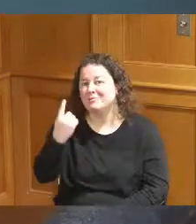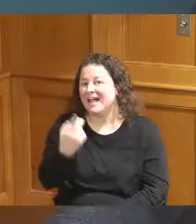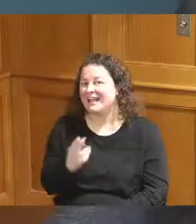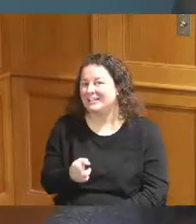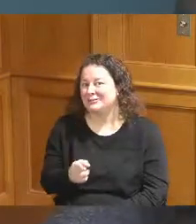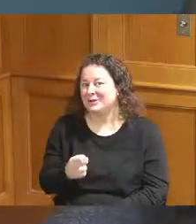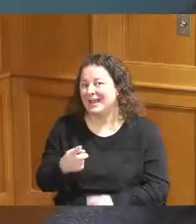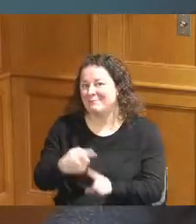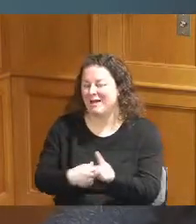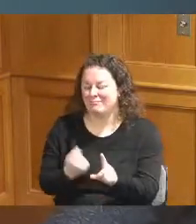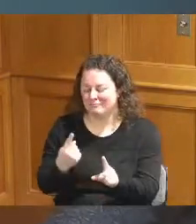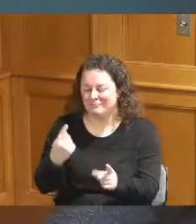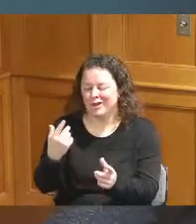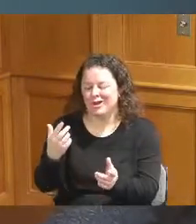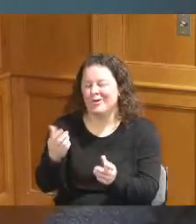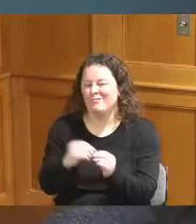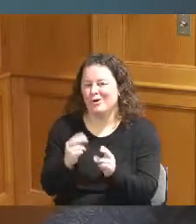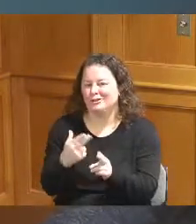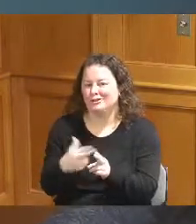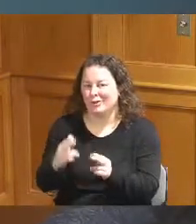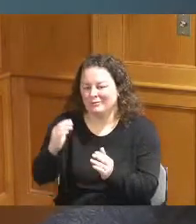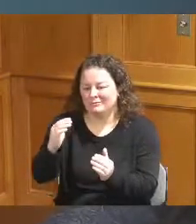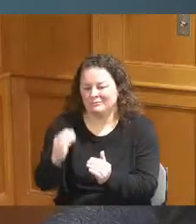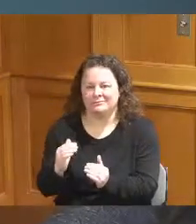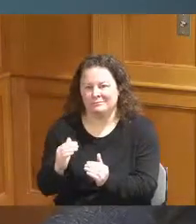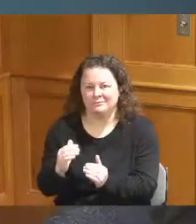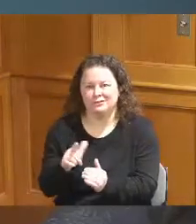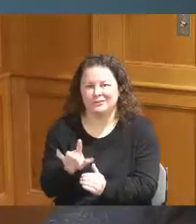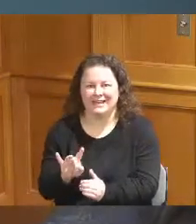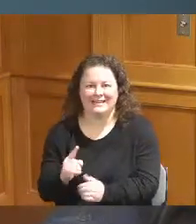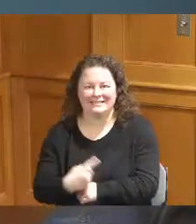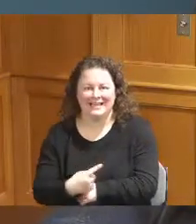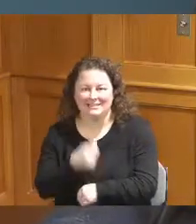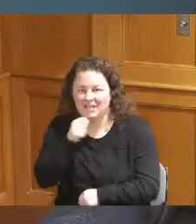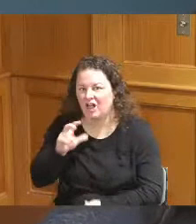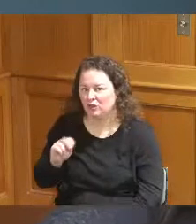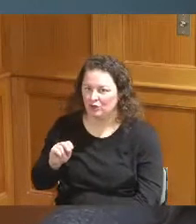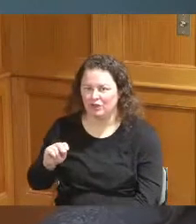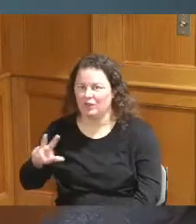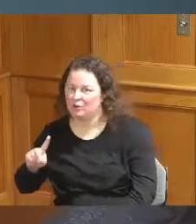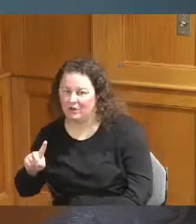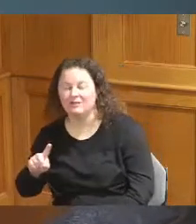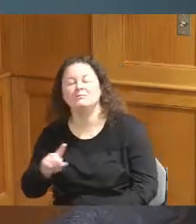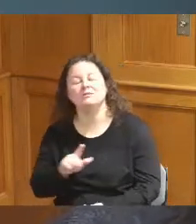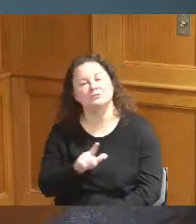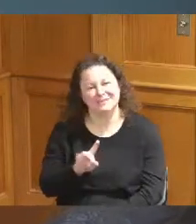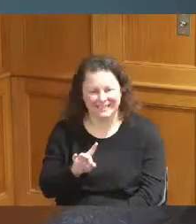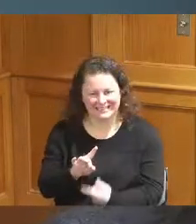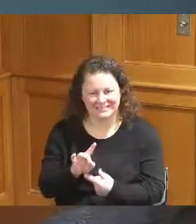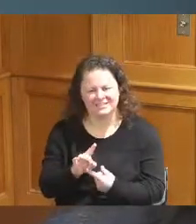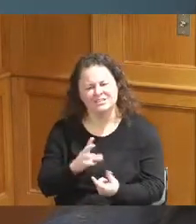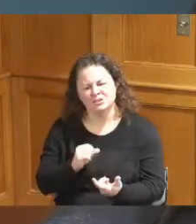but I like this when we come back on the calendar I like for us to look at what way we can move and